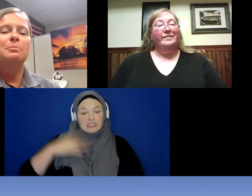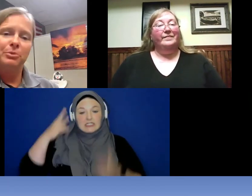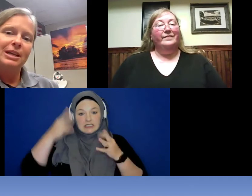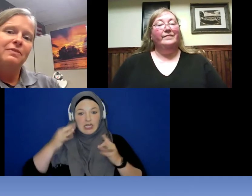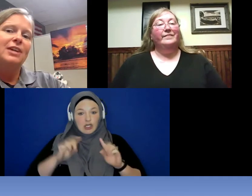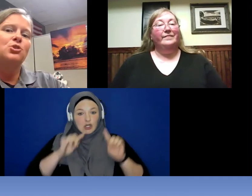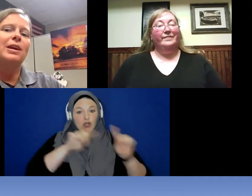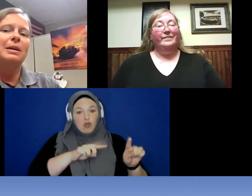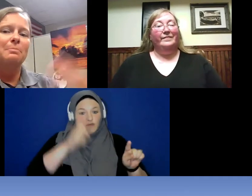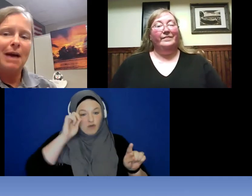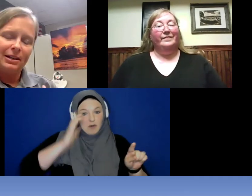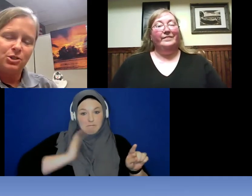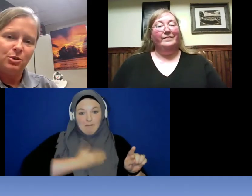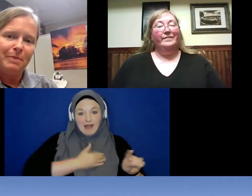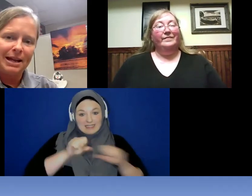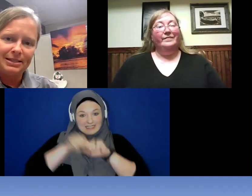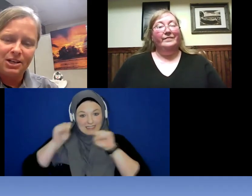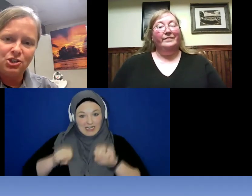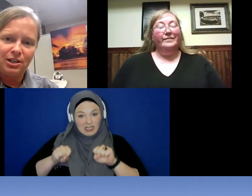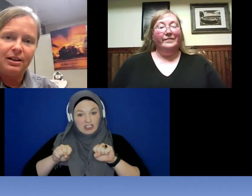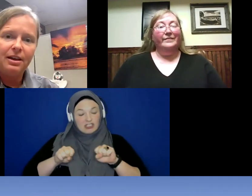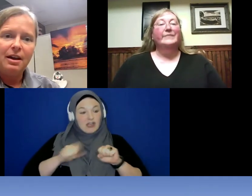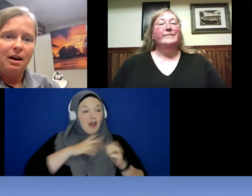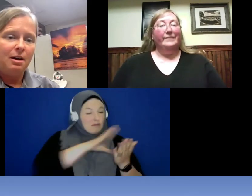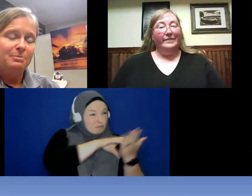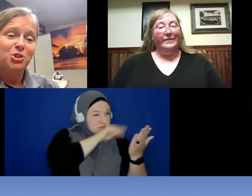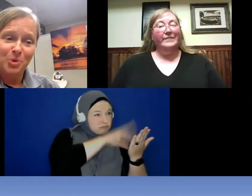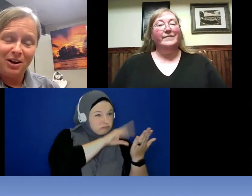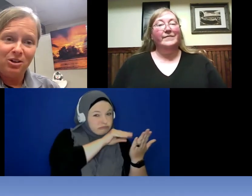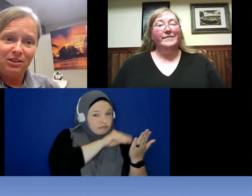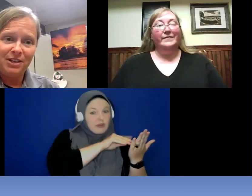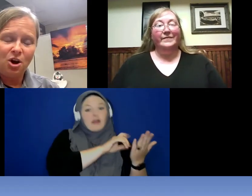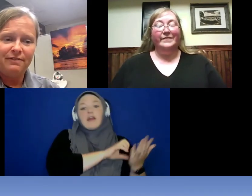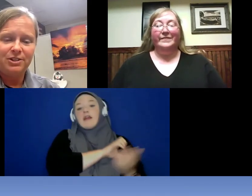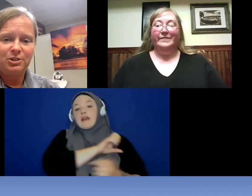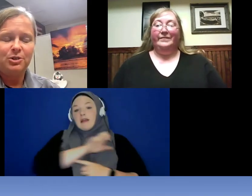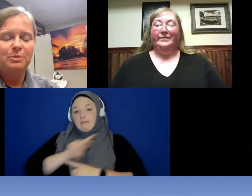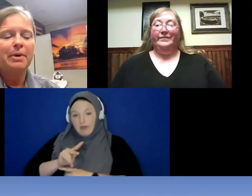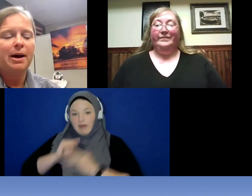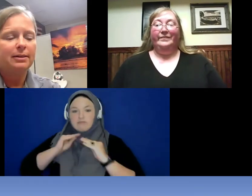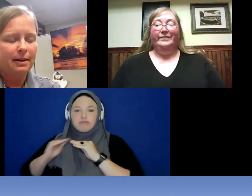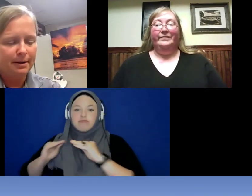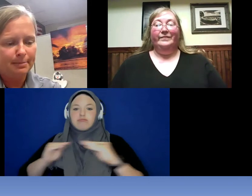bring that training back to my station to train all of the officers . But